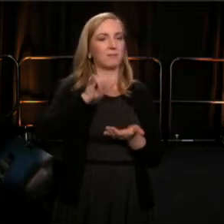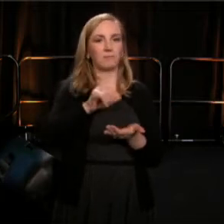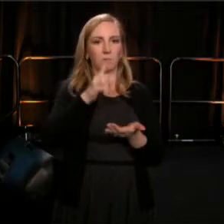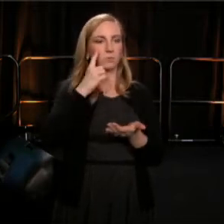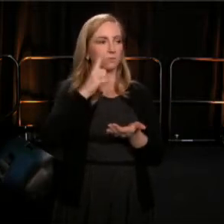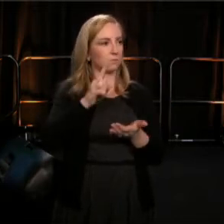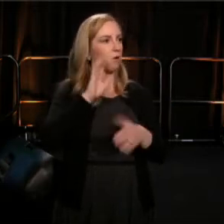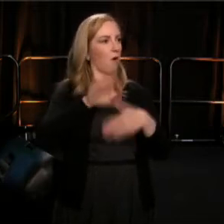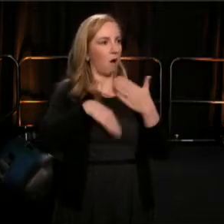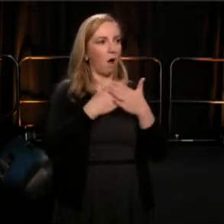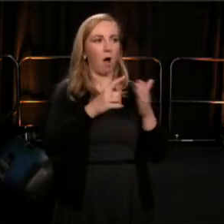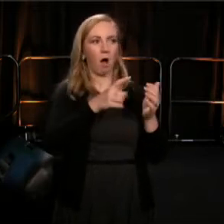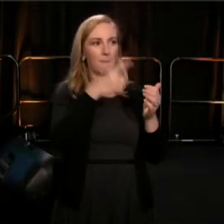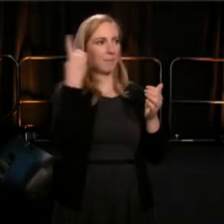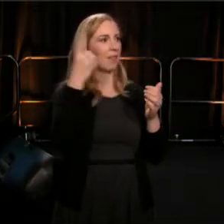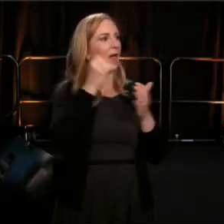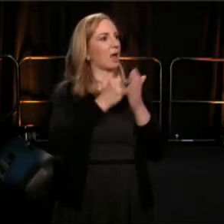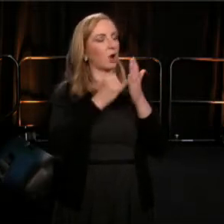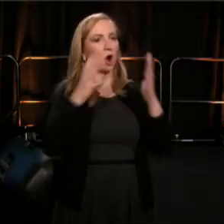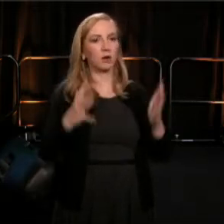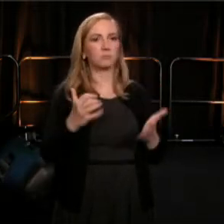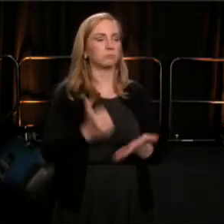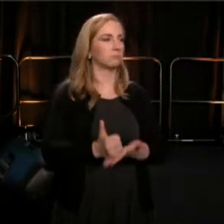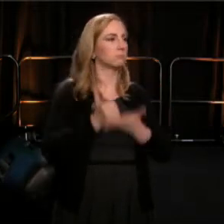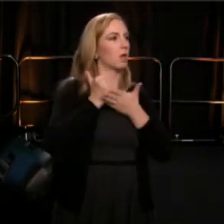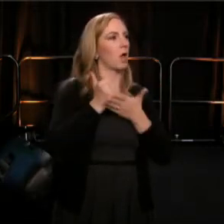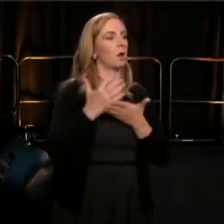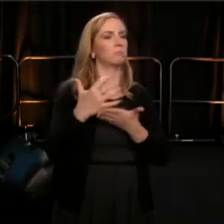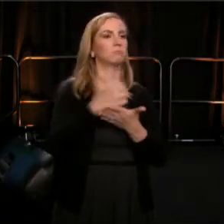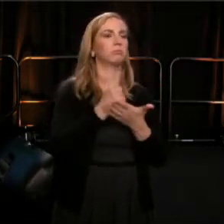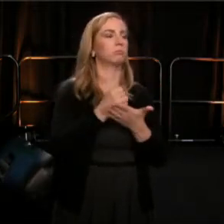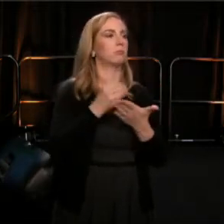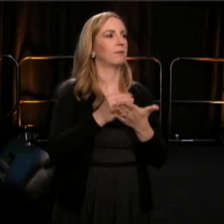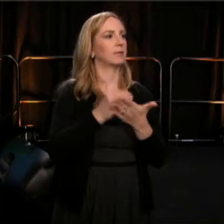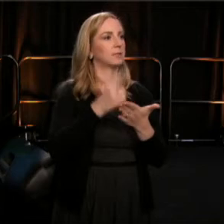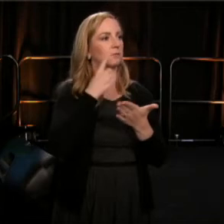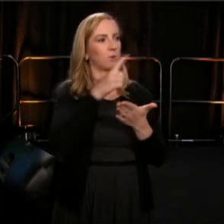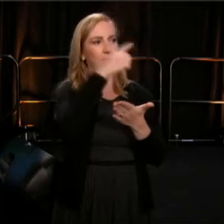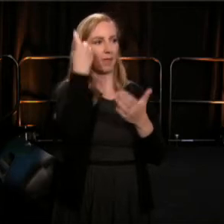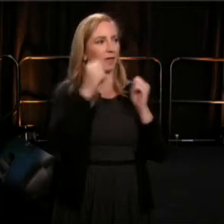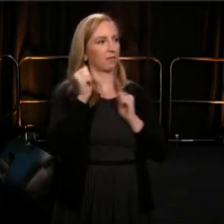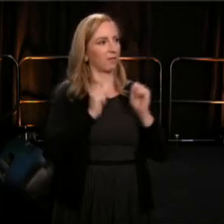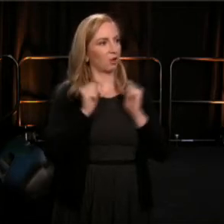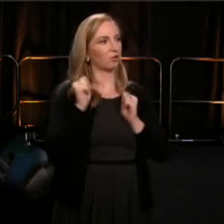and equitable funding for black theaters. Prompting a follow up debate with Robert Brustein,